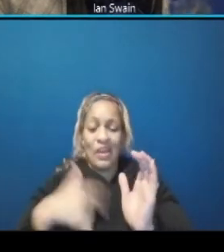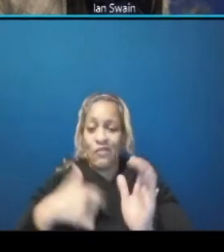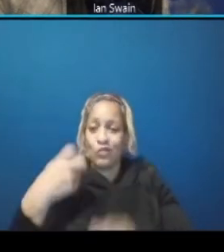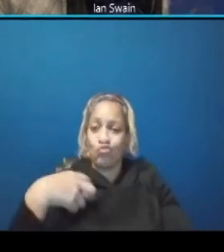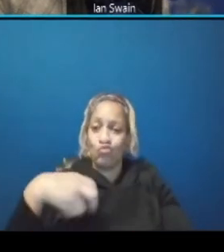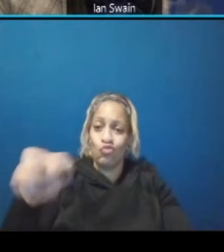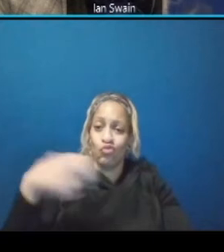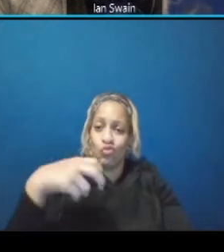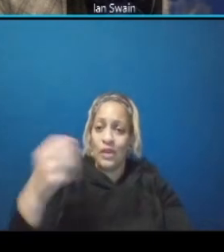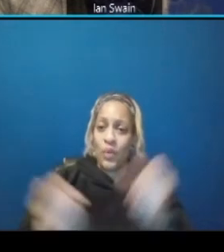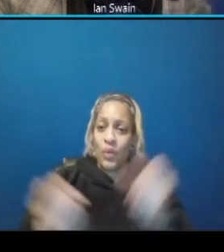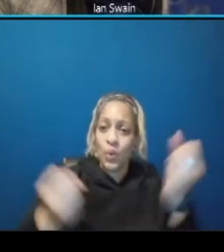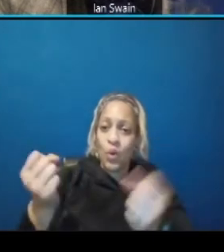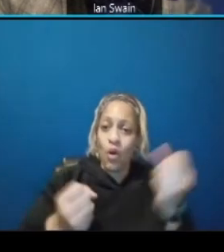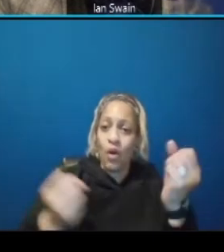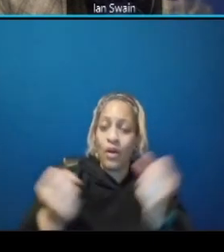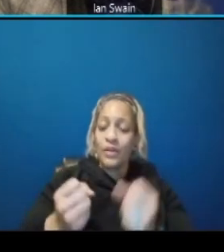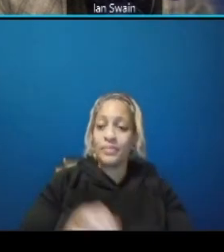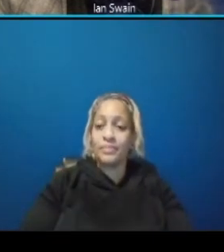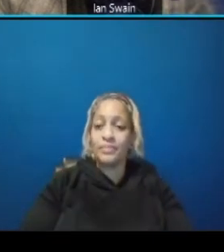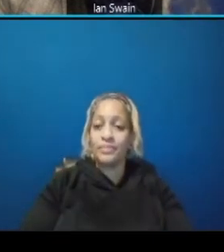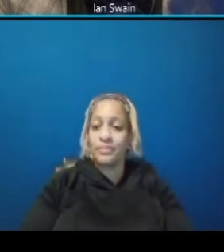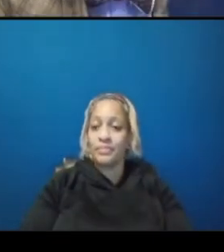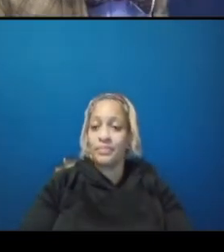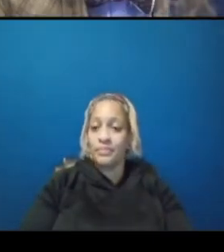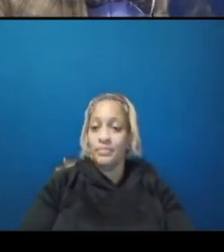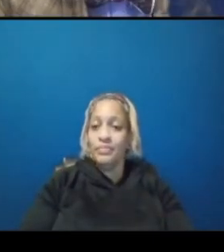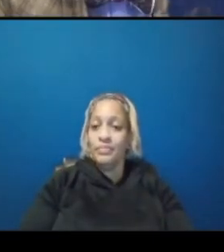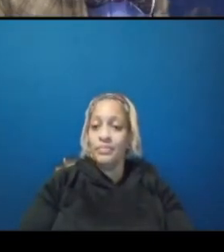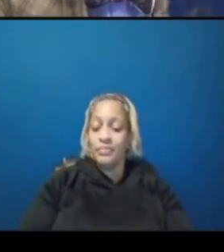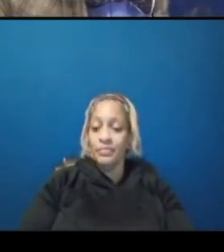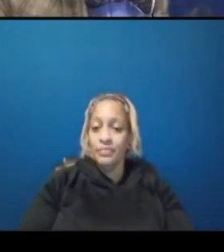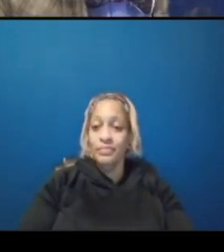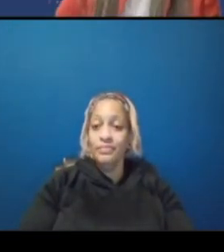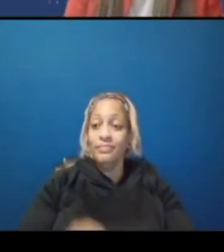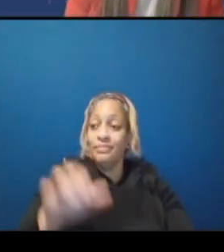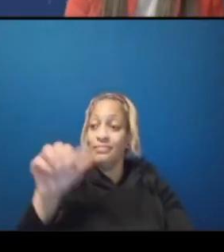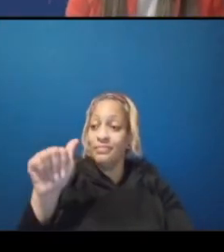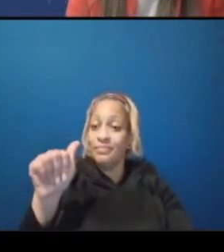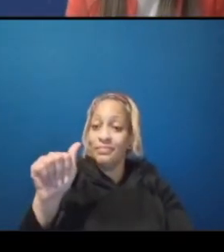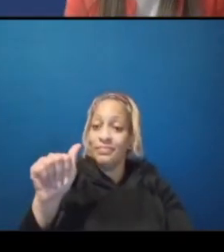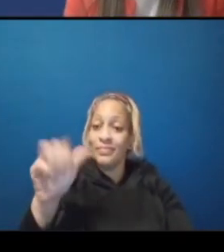uh adrian can you take that one please yeah no problem um so the delta that we're seeing